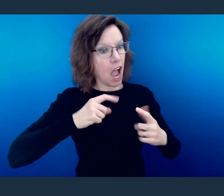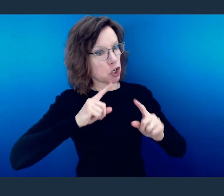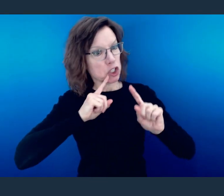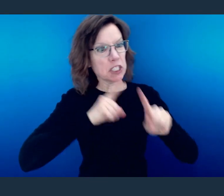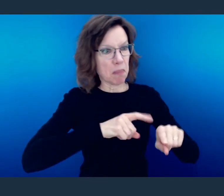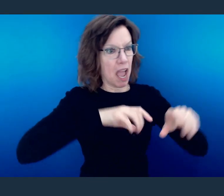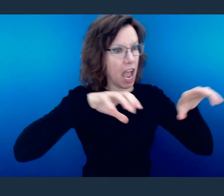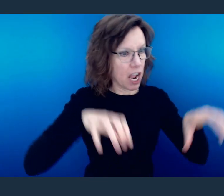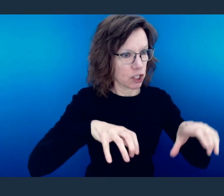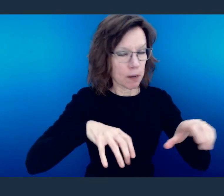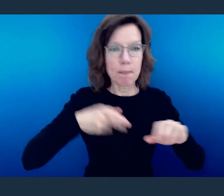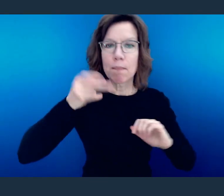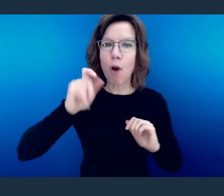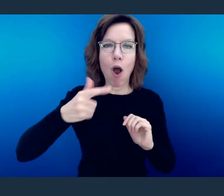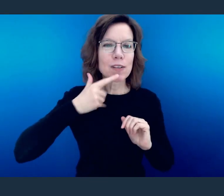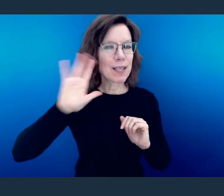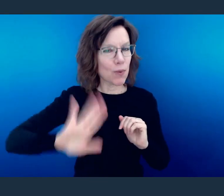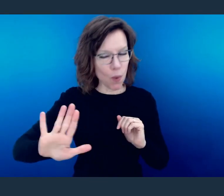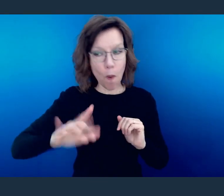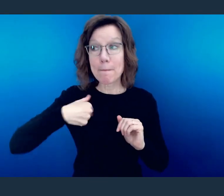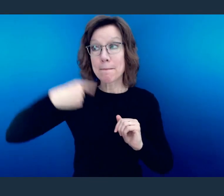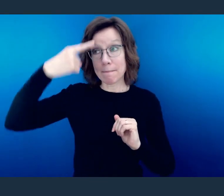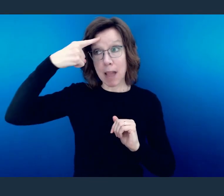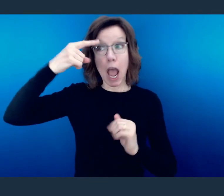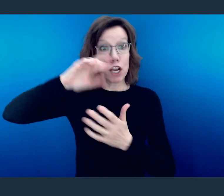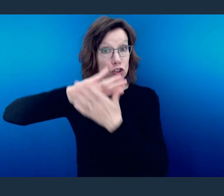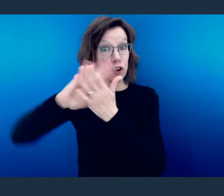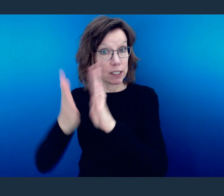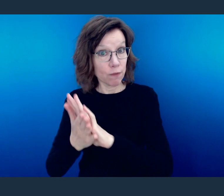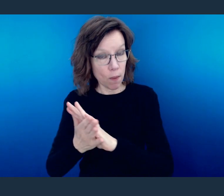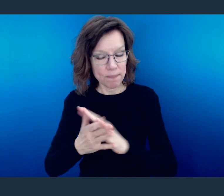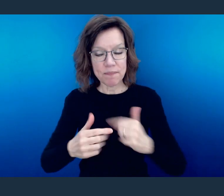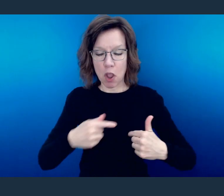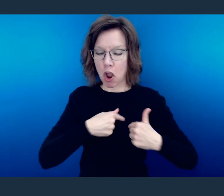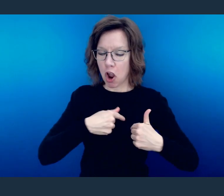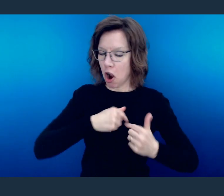But Paul has already told that you your mind has to now be transform and renewed, your